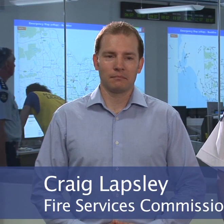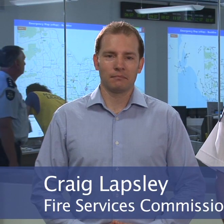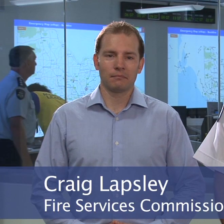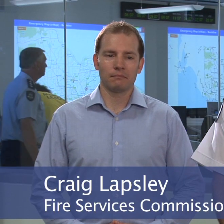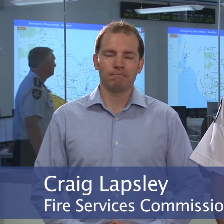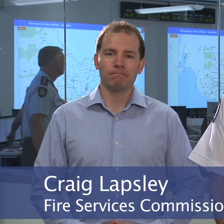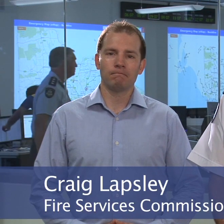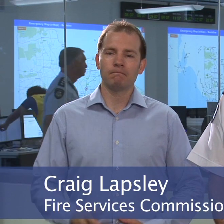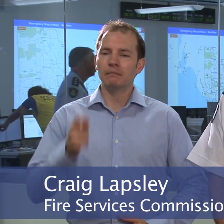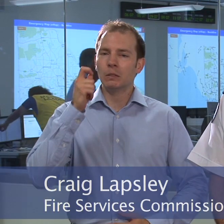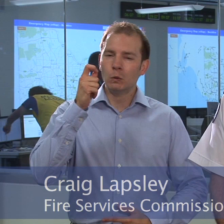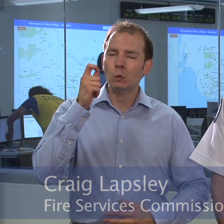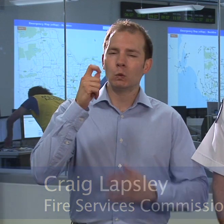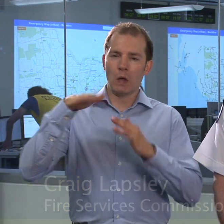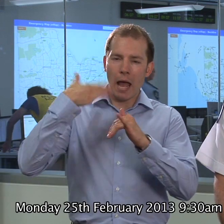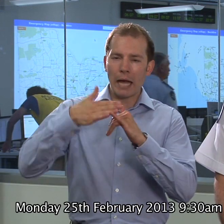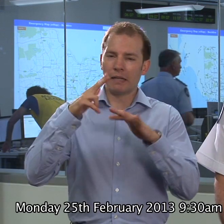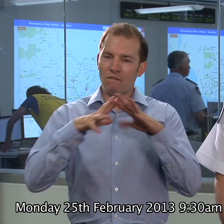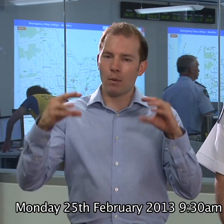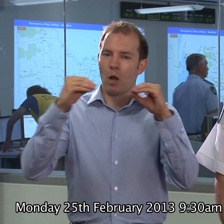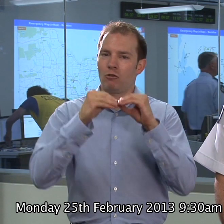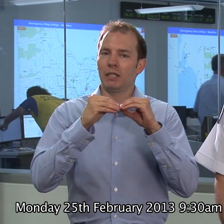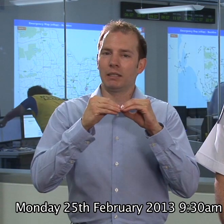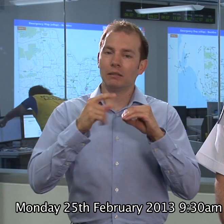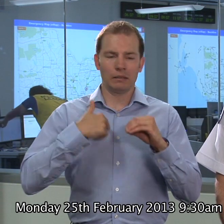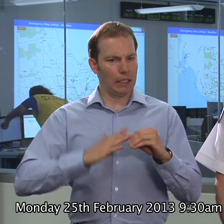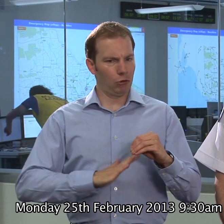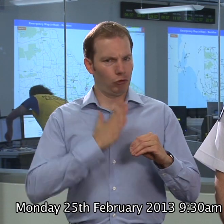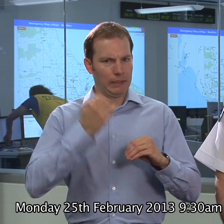Its nearing the end of February. Its interesting that we've still got a fire season here.